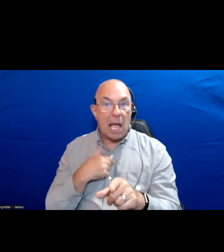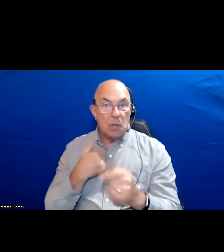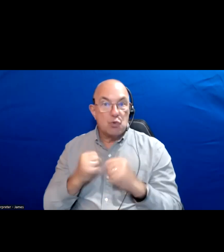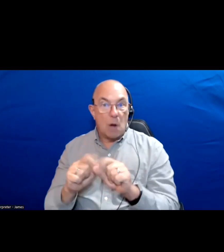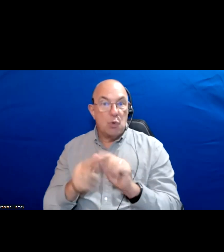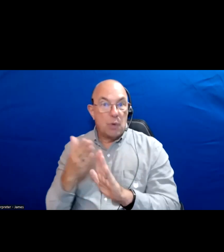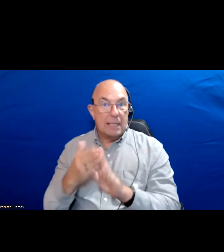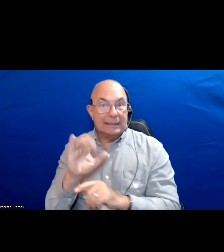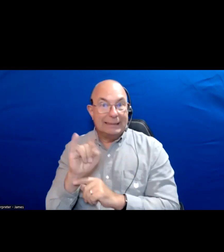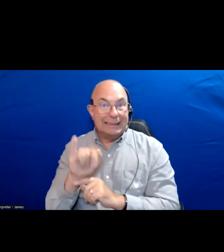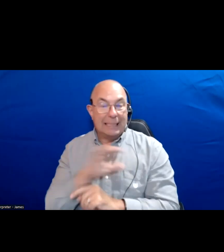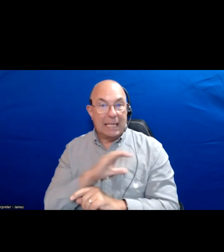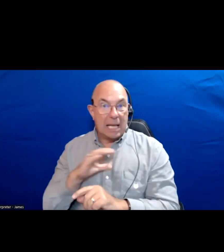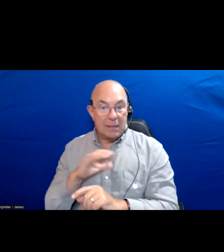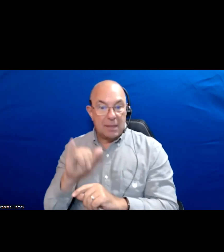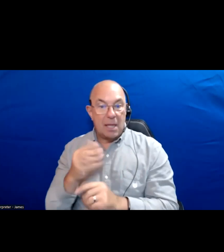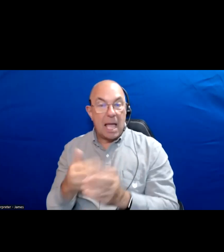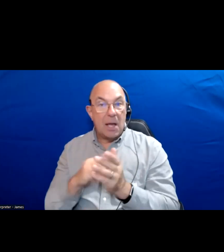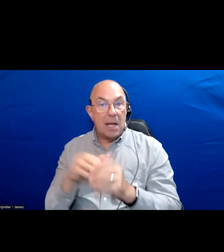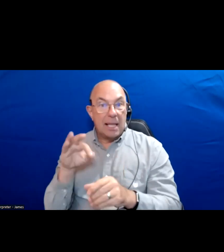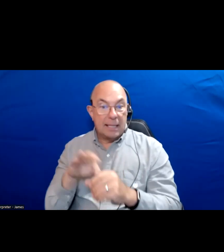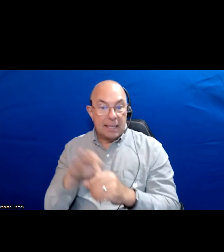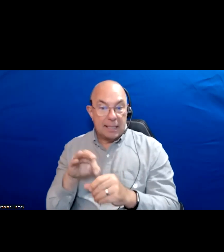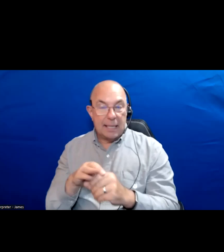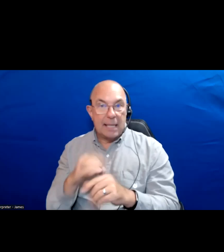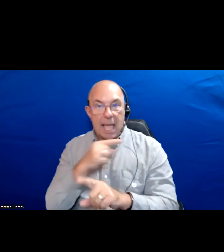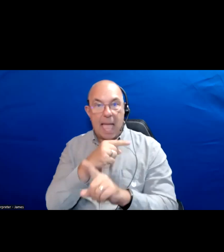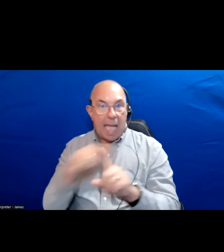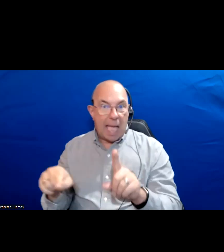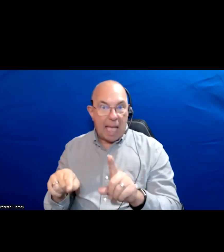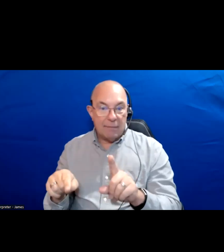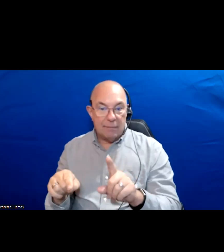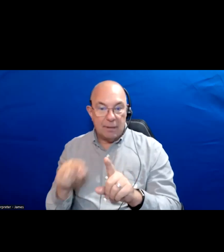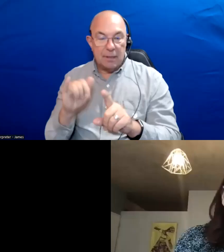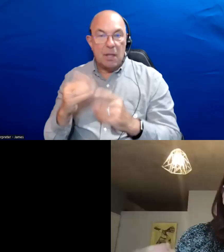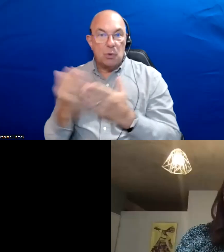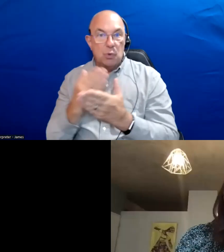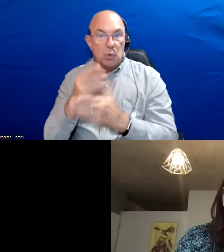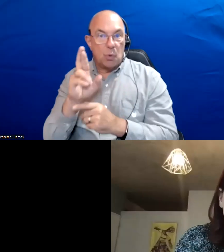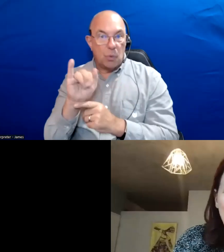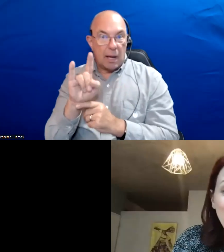Then in the middle of reelection counsel was cut in half. Then it did not exist.